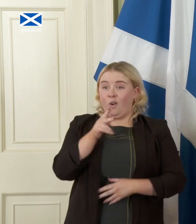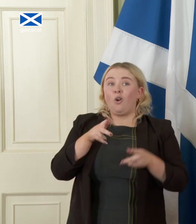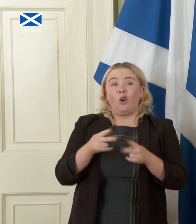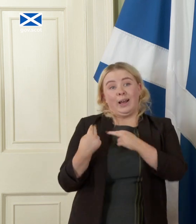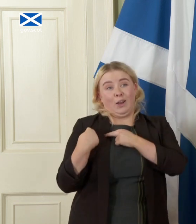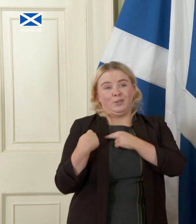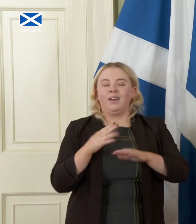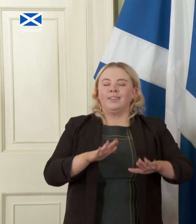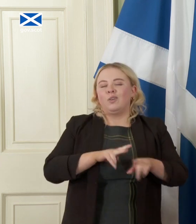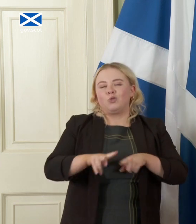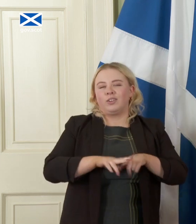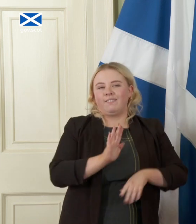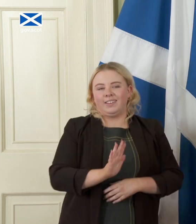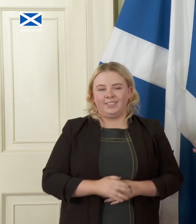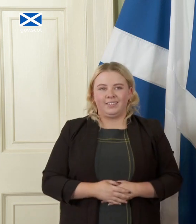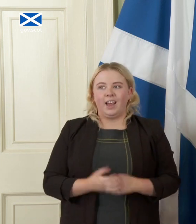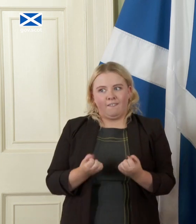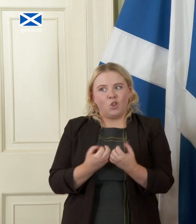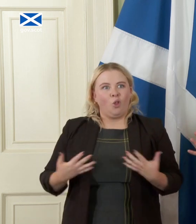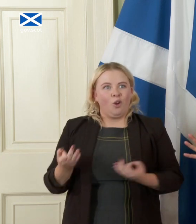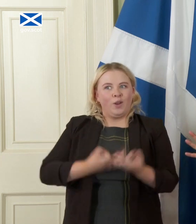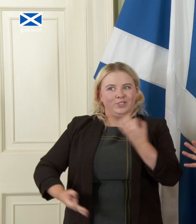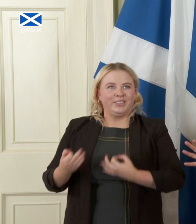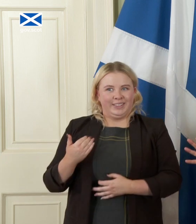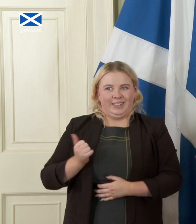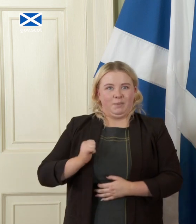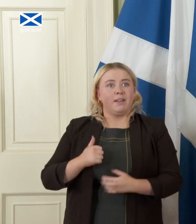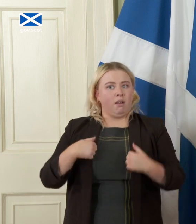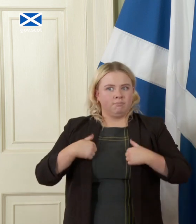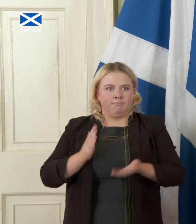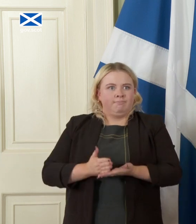I'm only teasing but we've got lots of questions I am accountable which is why I'm going to stand